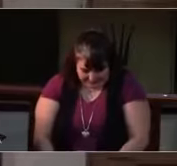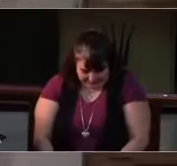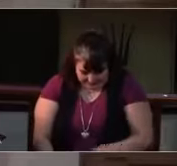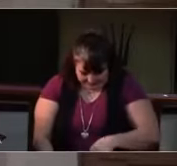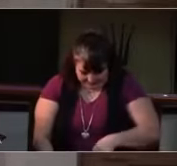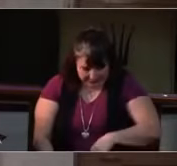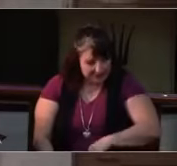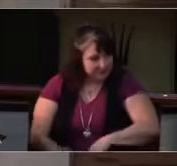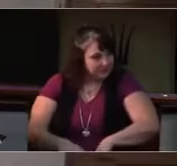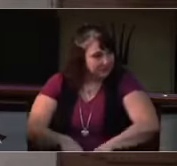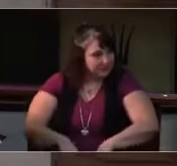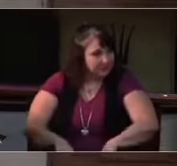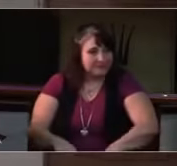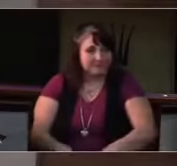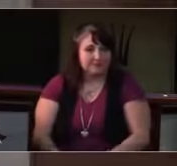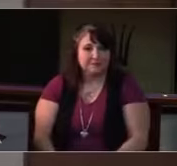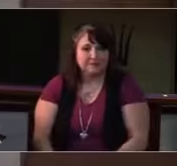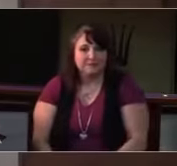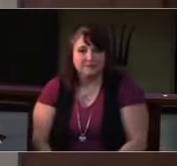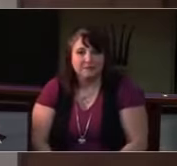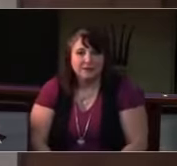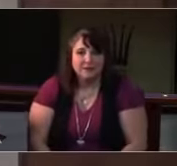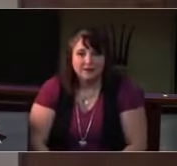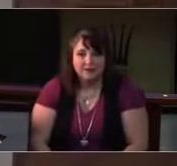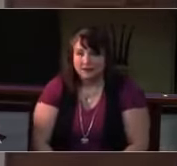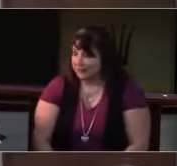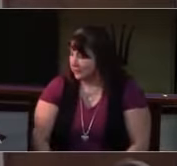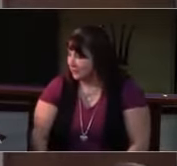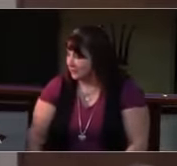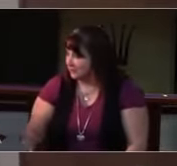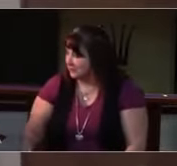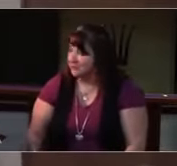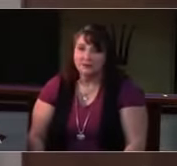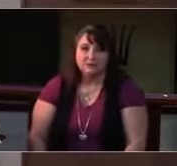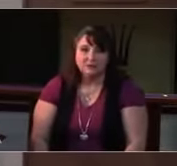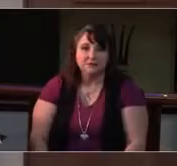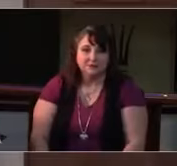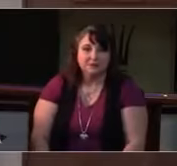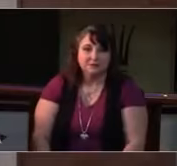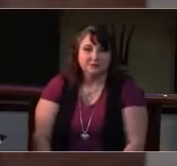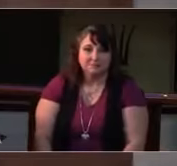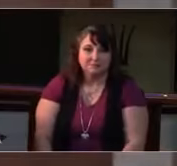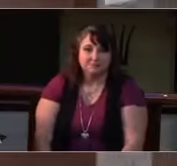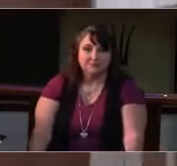All right. And so now we will continue with our offering. For those of you at home,